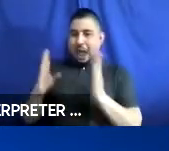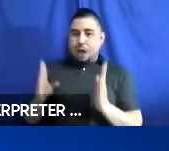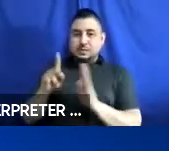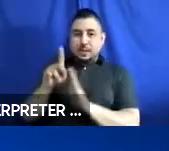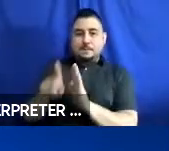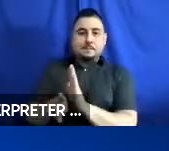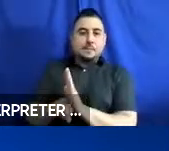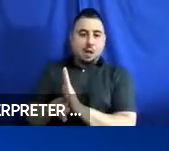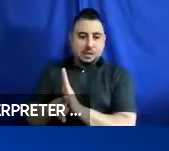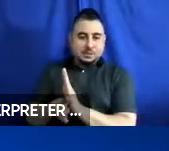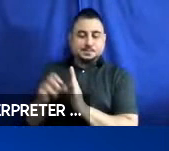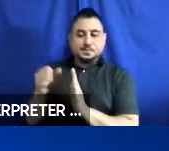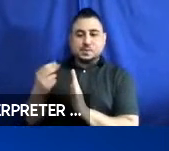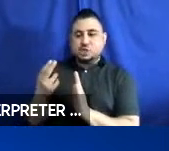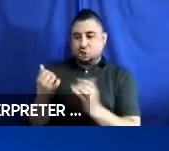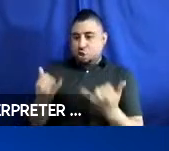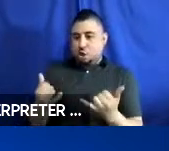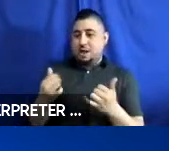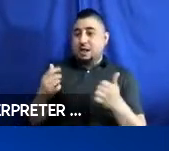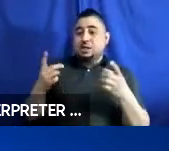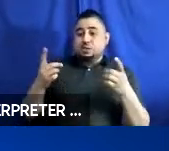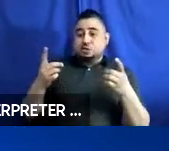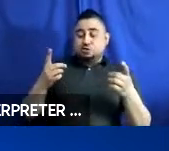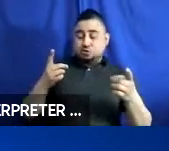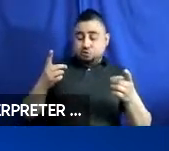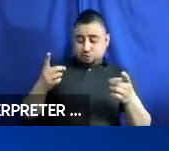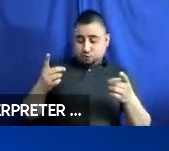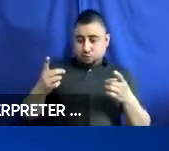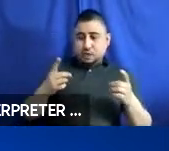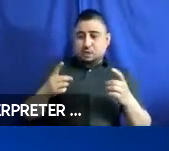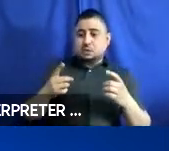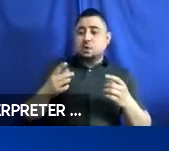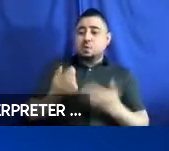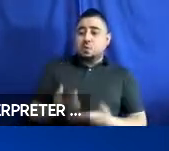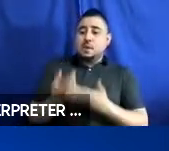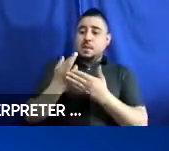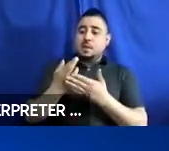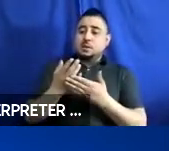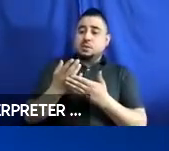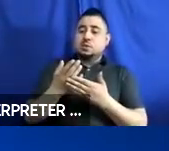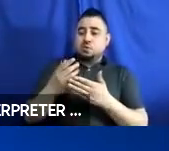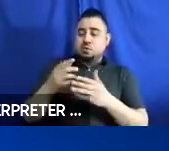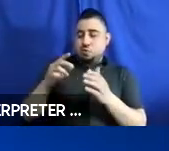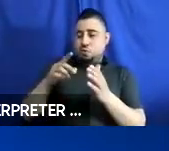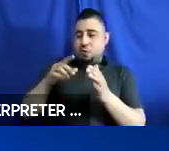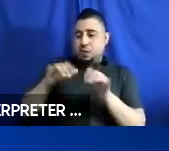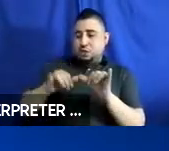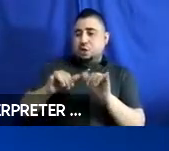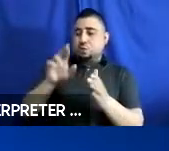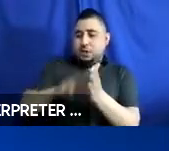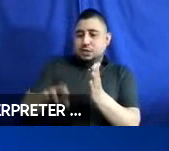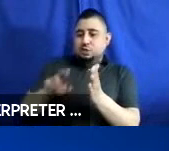policy. She currently directs the Rehabilitation Engineering Research Center on Universal Design